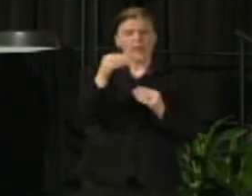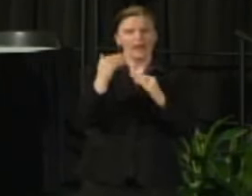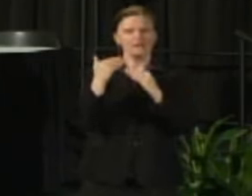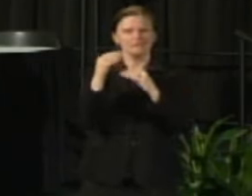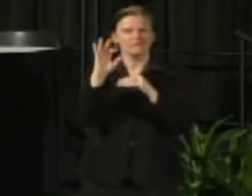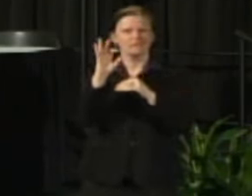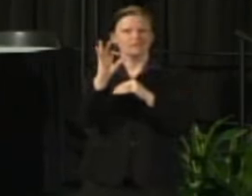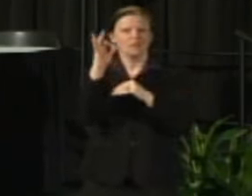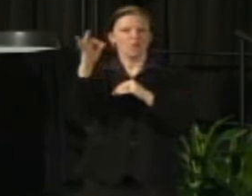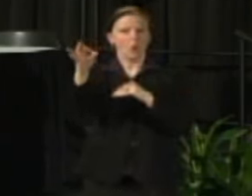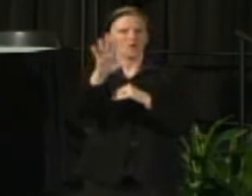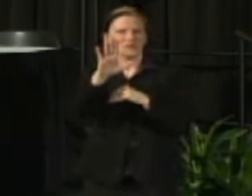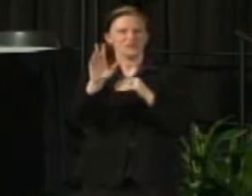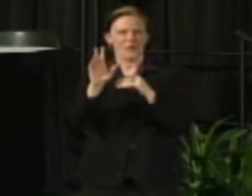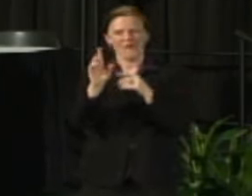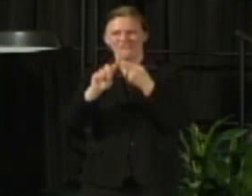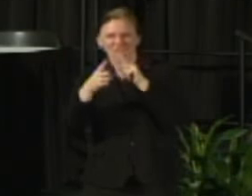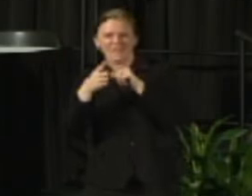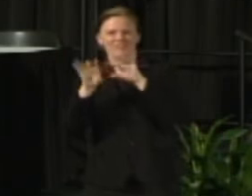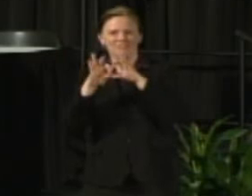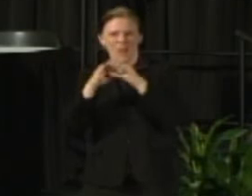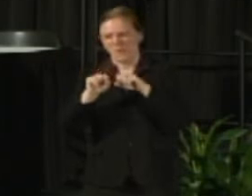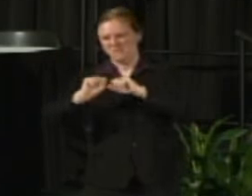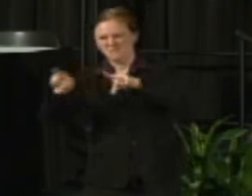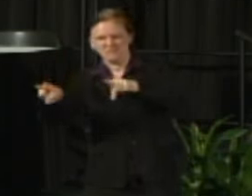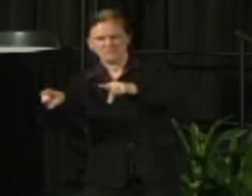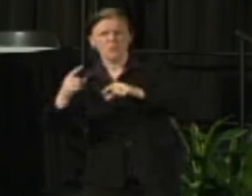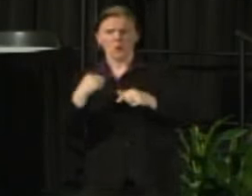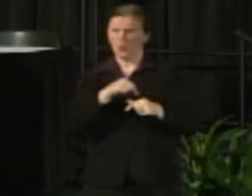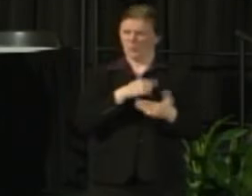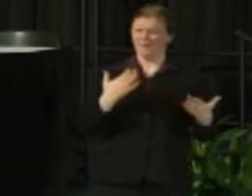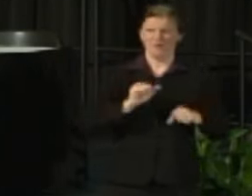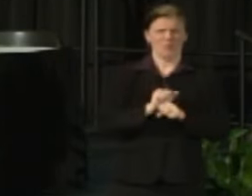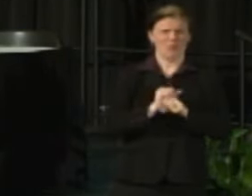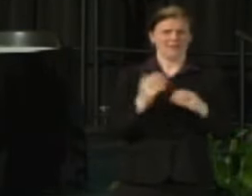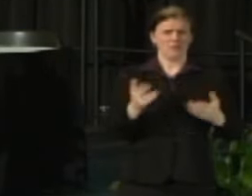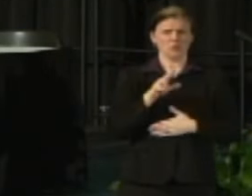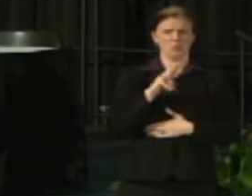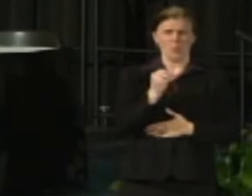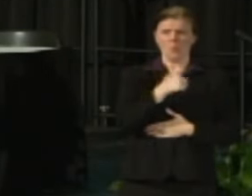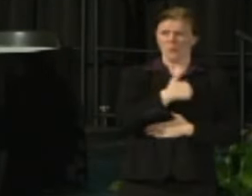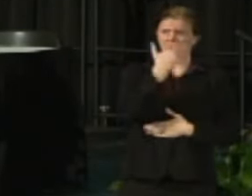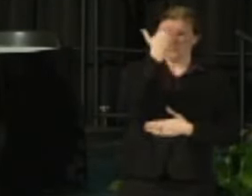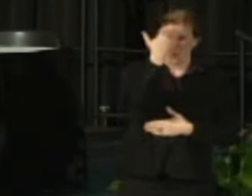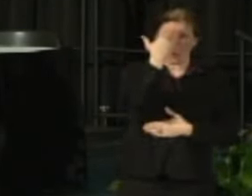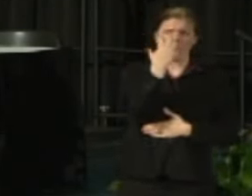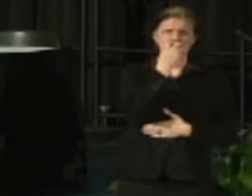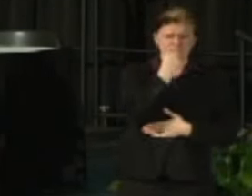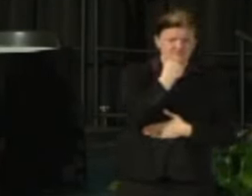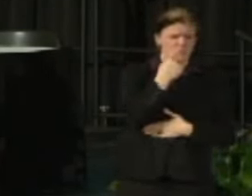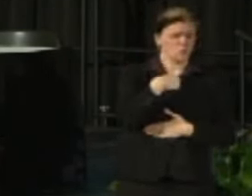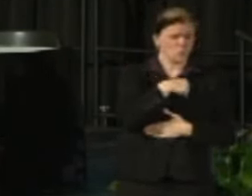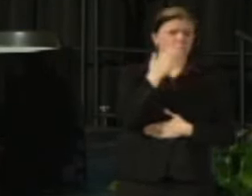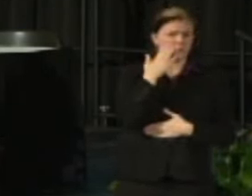Everybody here understands the value of UWUM but we know outside these walls sometimes there's a fuzziness.